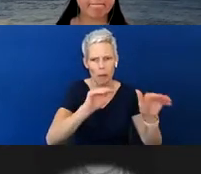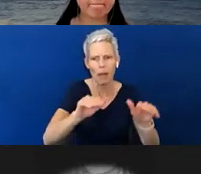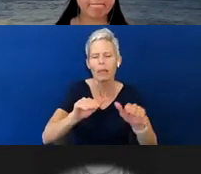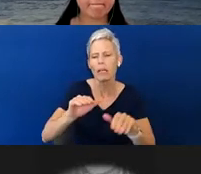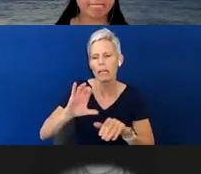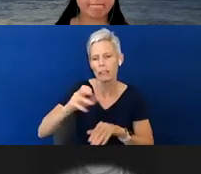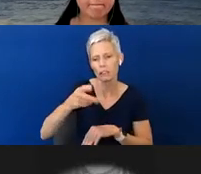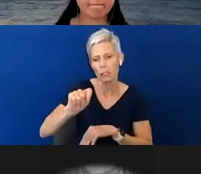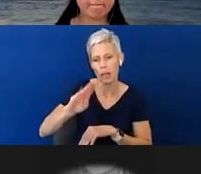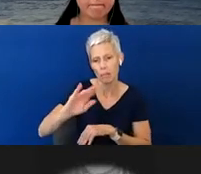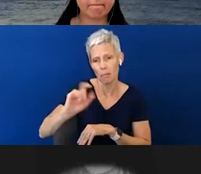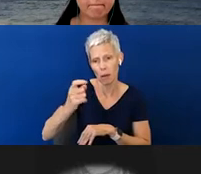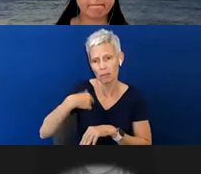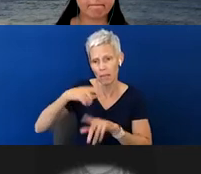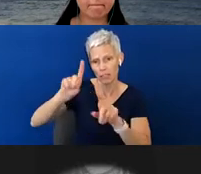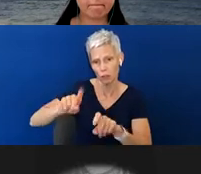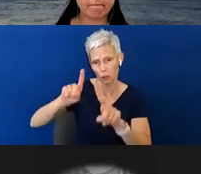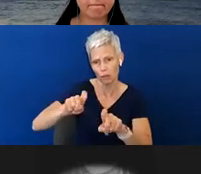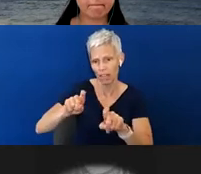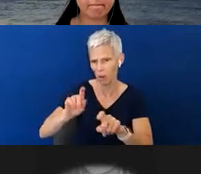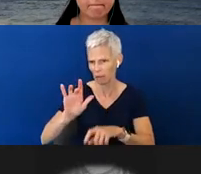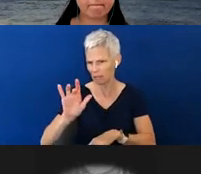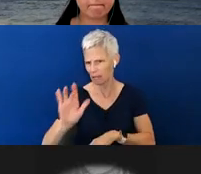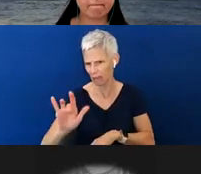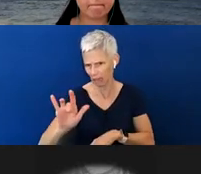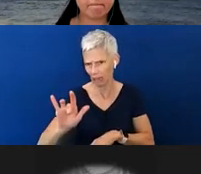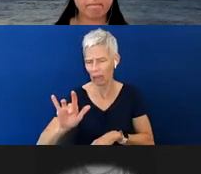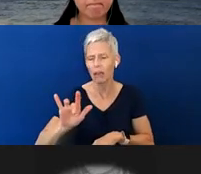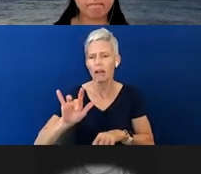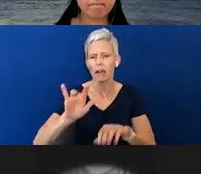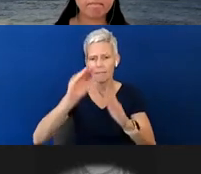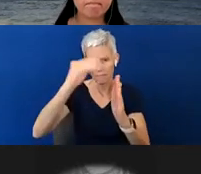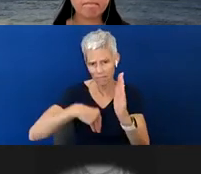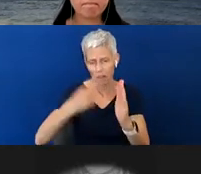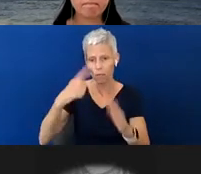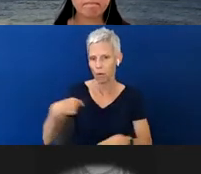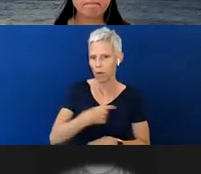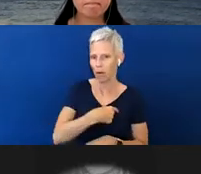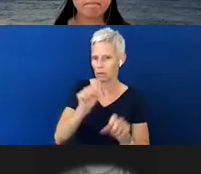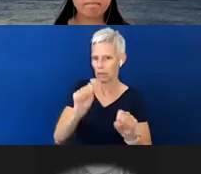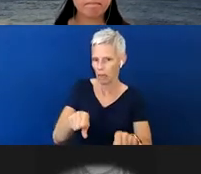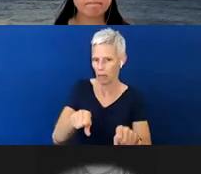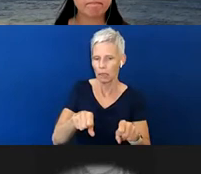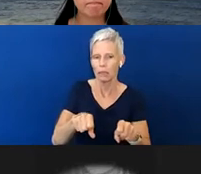You can, if you can click on it and complete it for us. After the survey at the end of it,